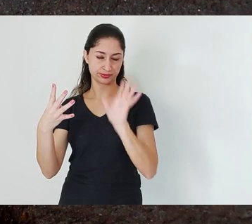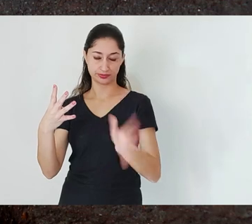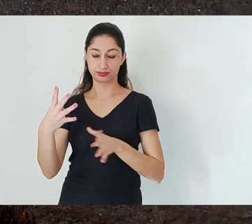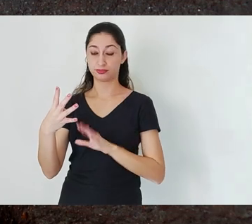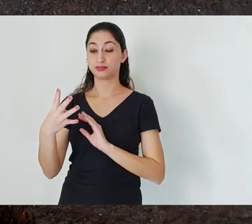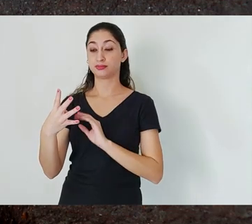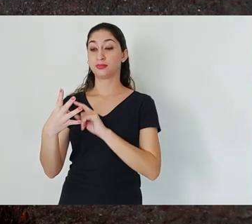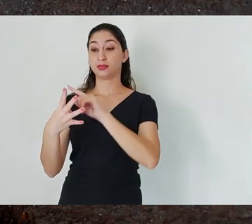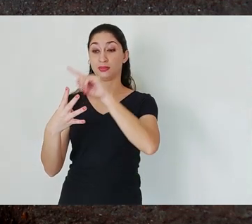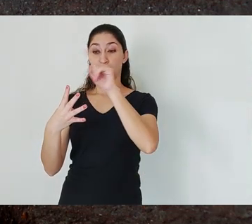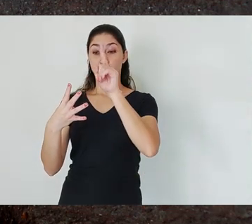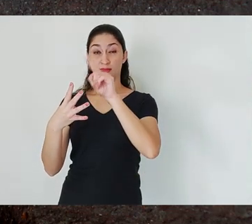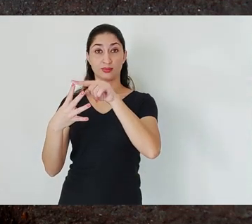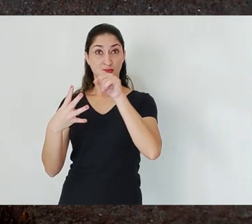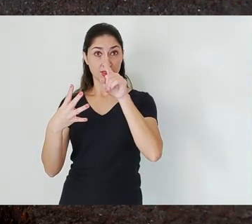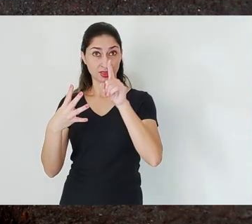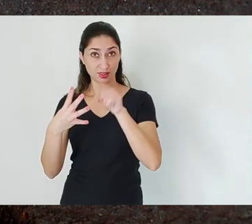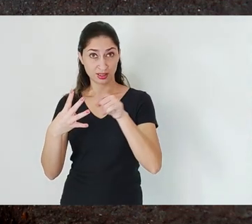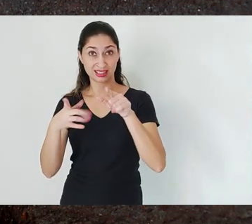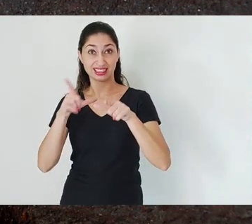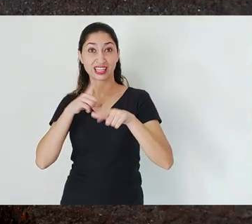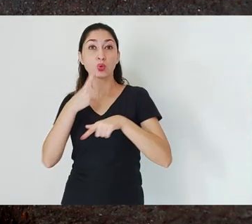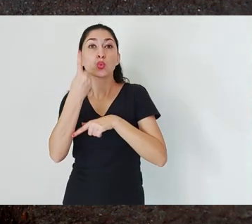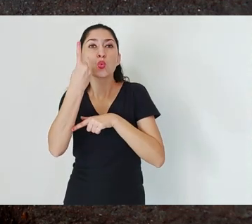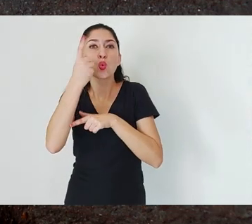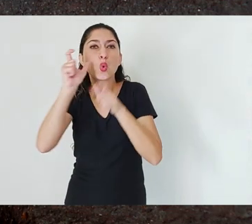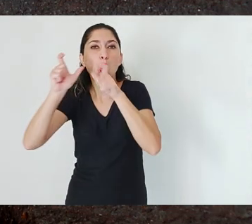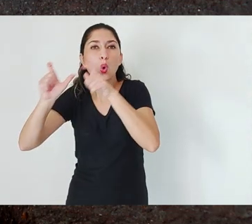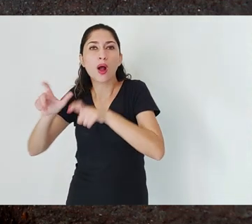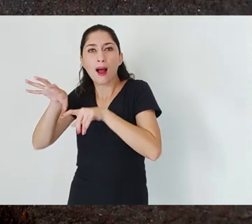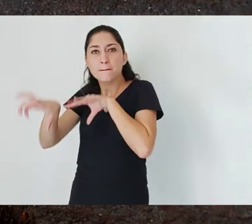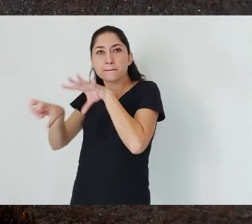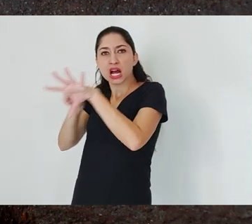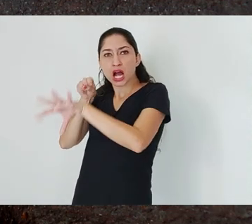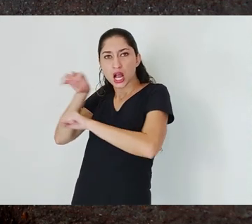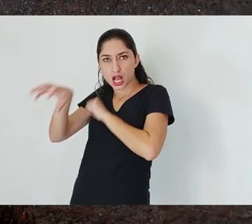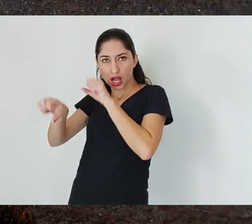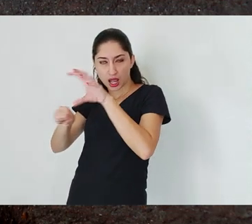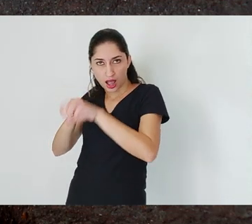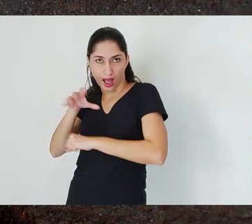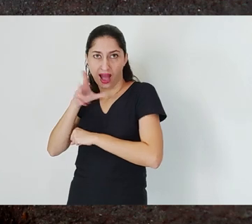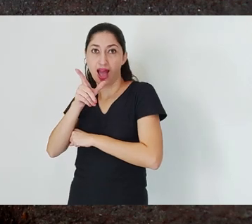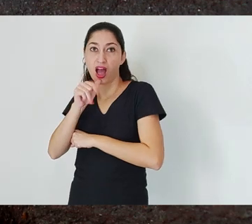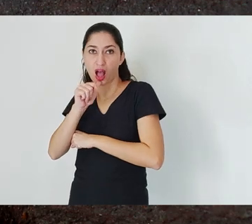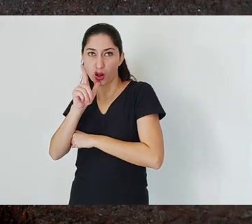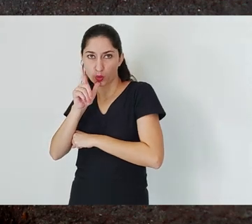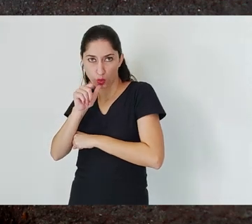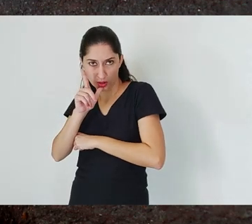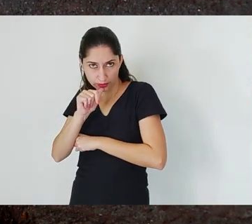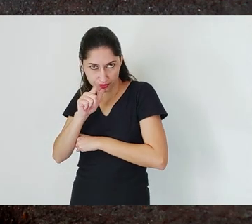supplied by a single pumping station, Bela Fama station in Honório Bicalho, and the water is collected directly from the river bed.